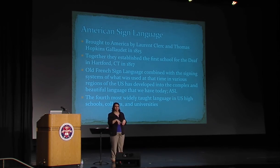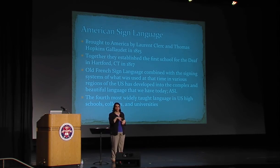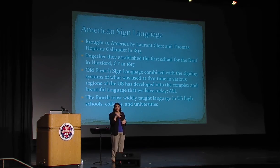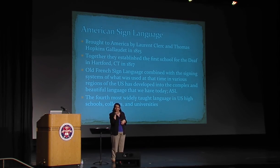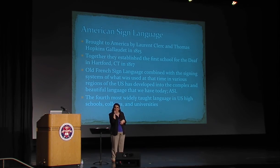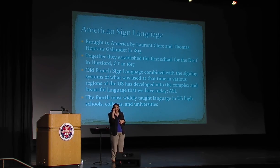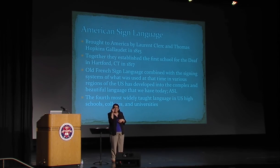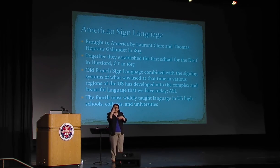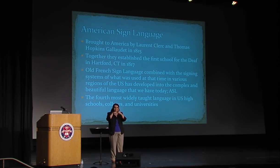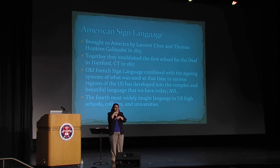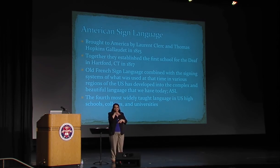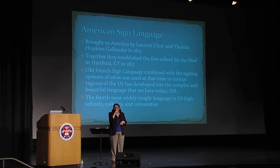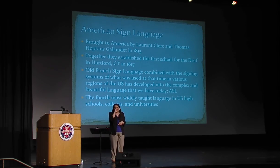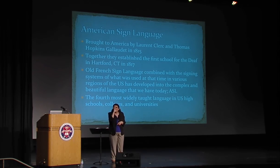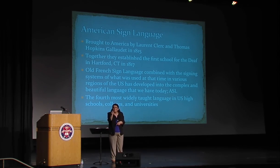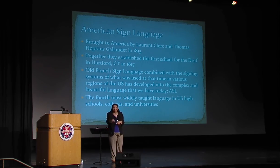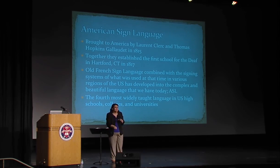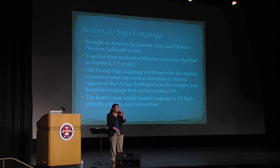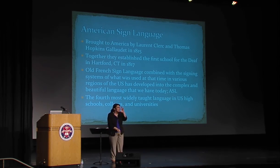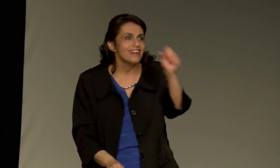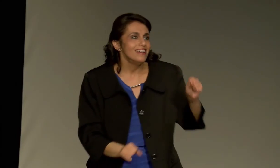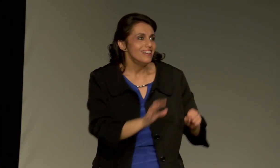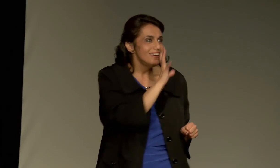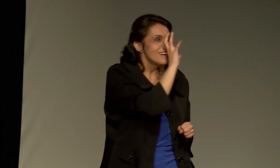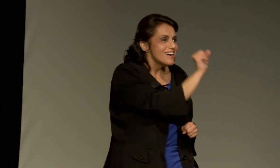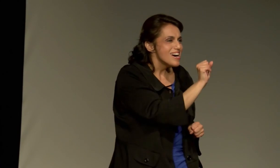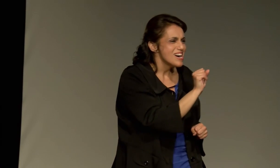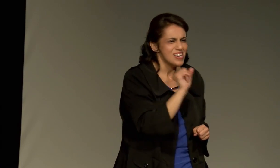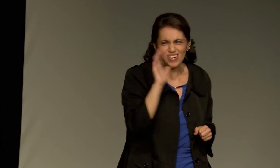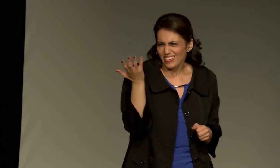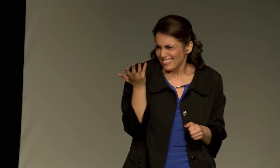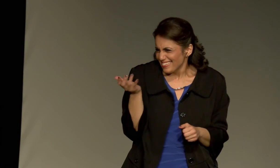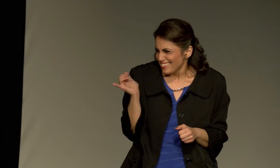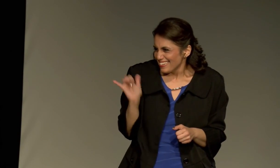go into a store and see someone signing, and they're fascinated by it.